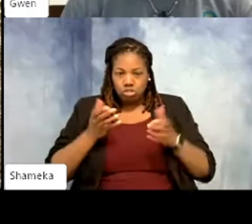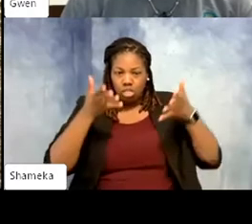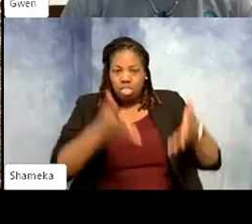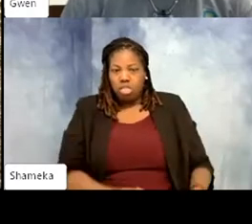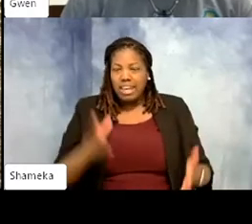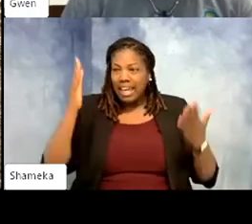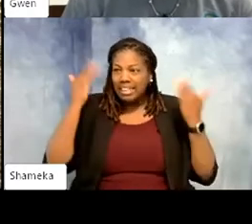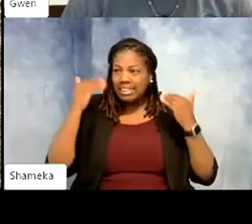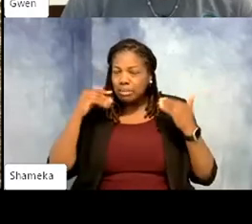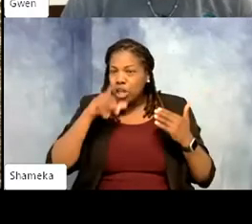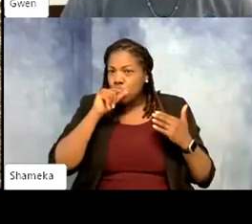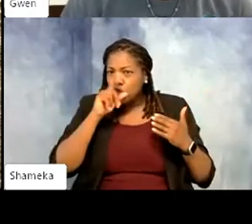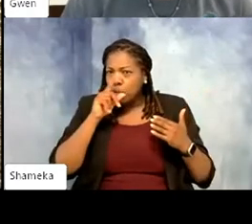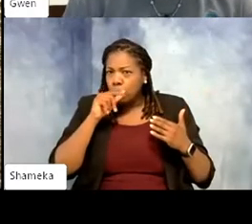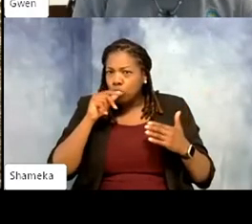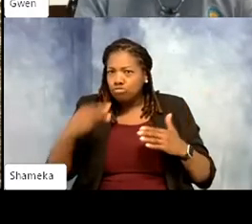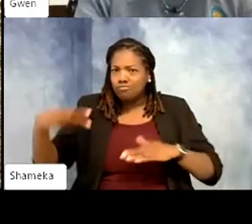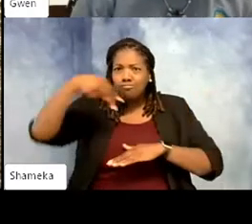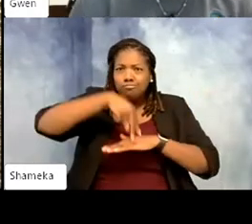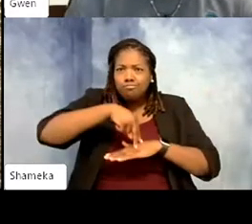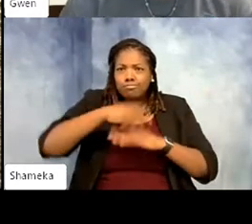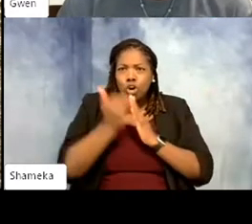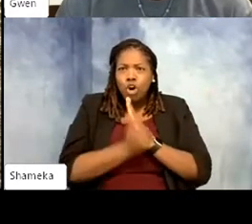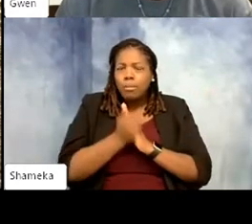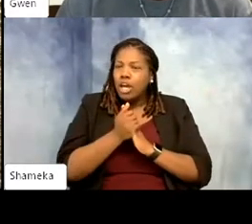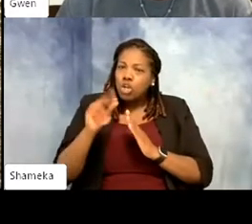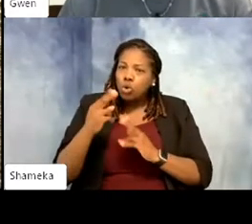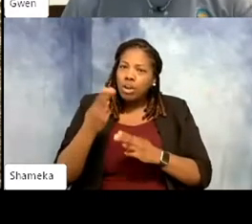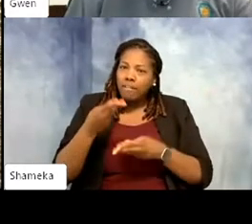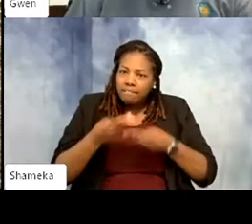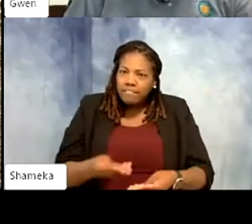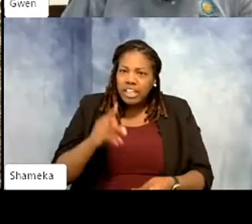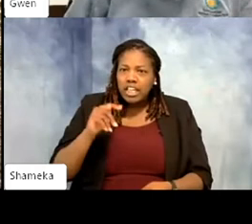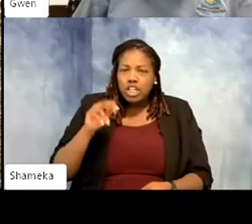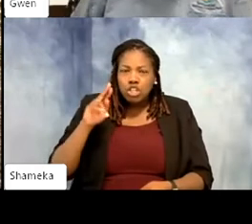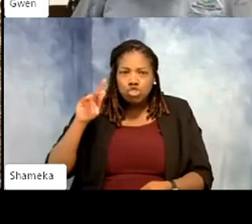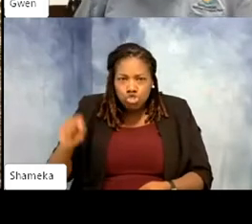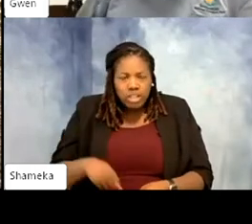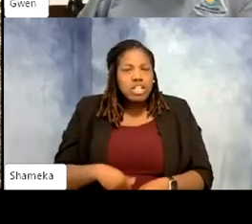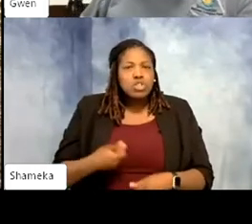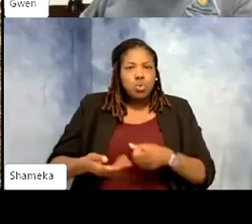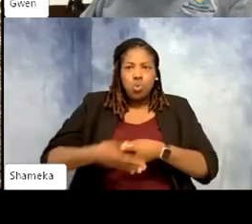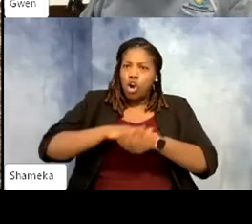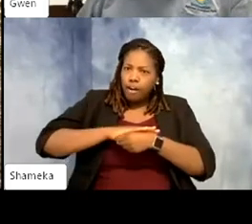look a little friendlier so you use treats and you camouflage the big metal scale to make it look a little nicer and happy.